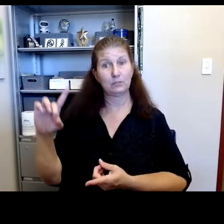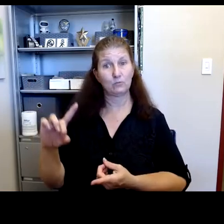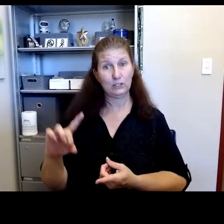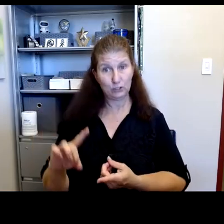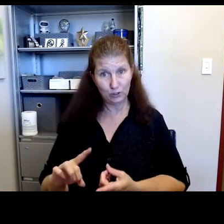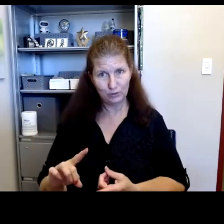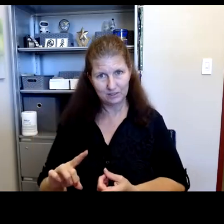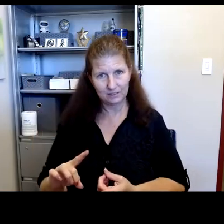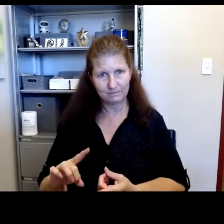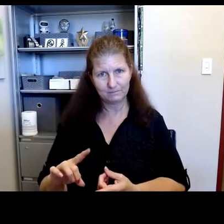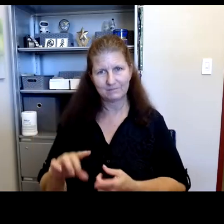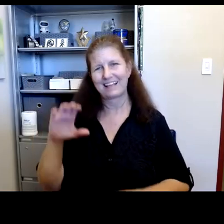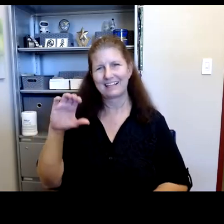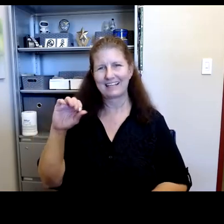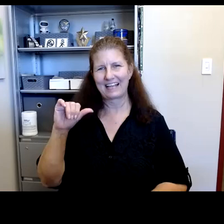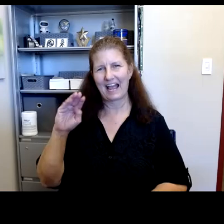Robyn Thomas: of Camden, for example, in New Jersey,